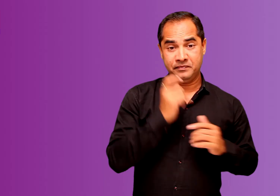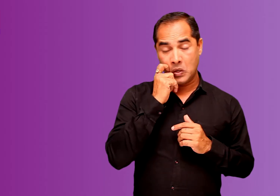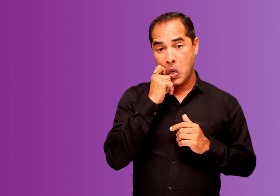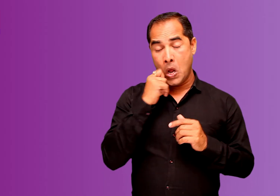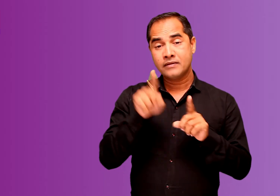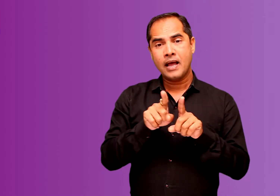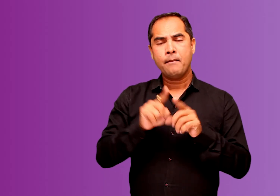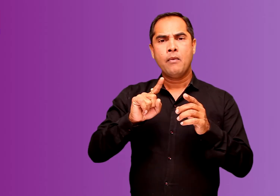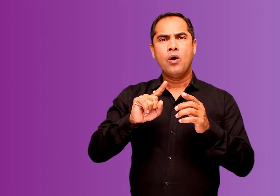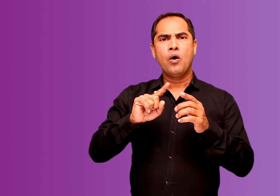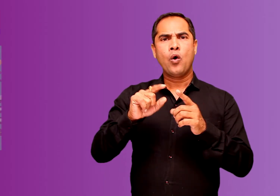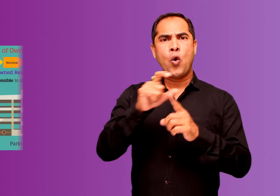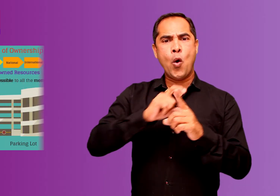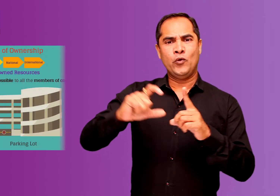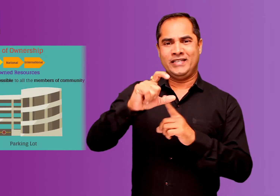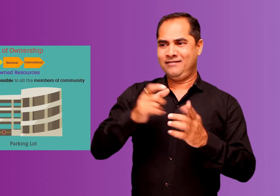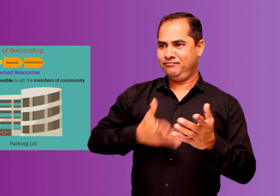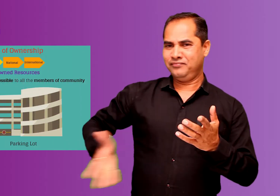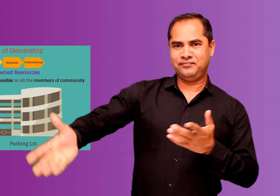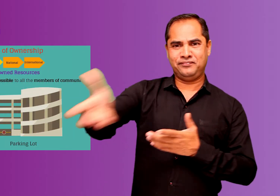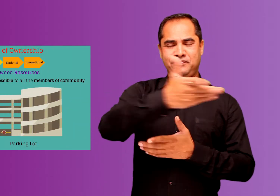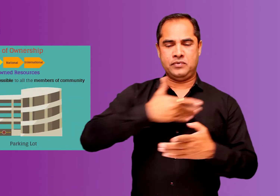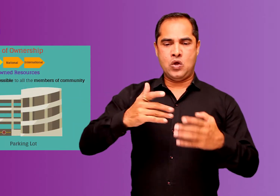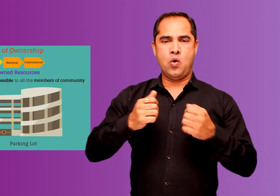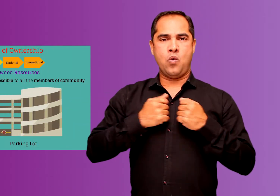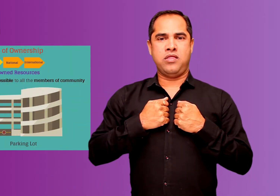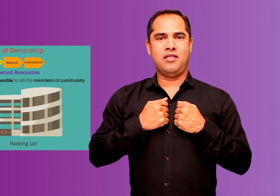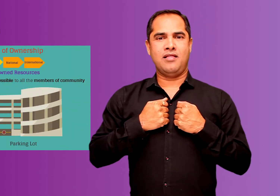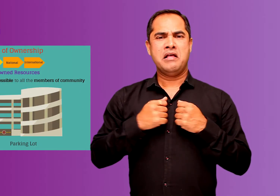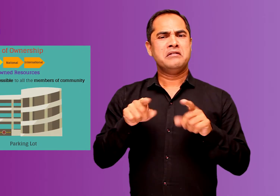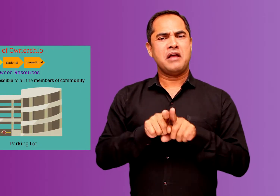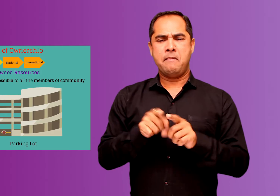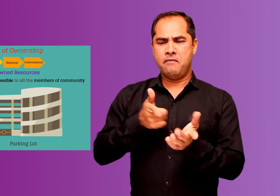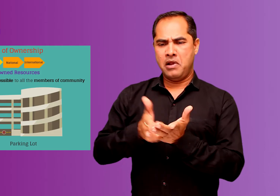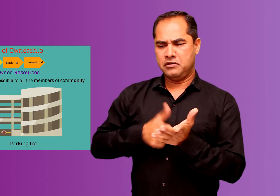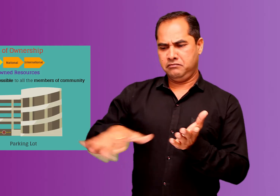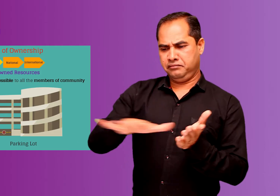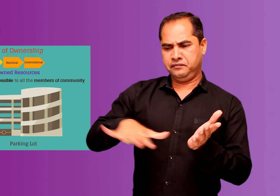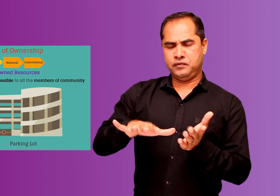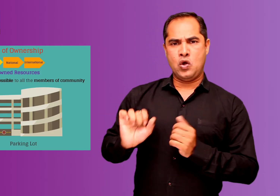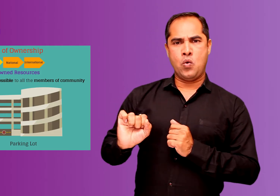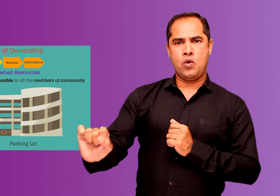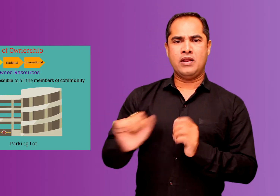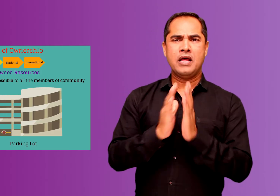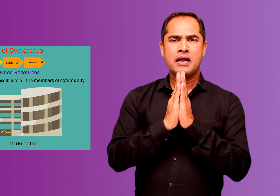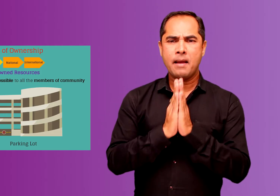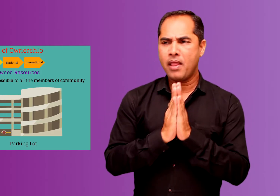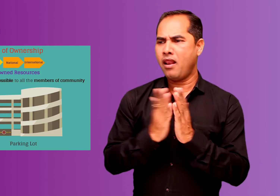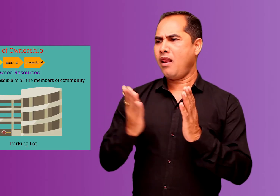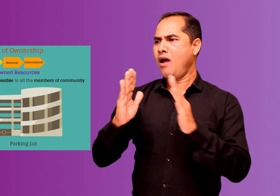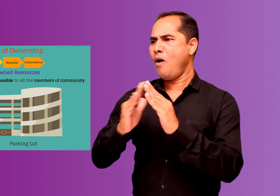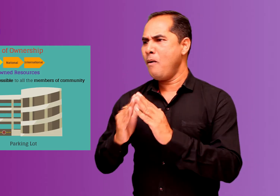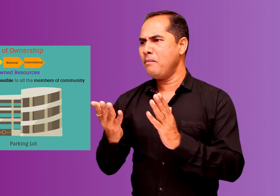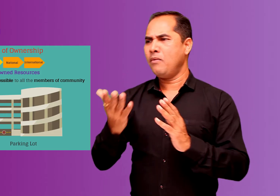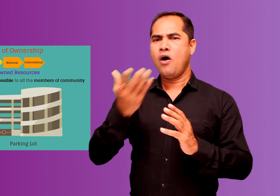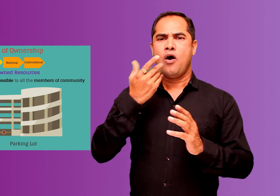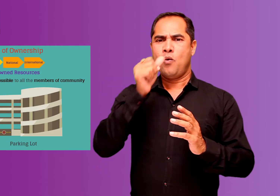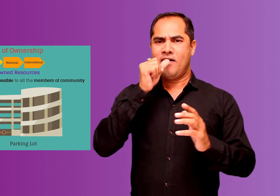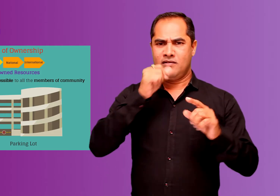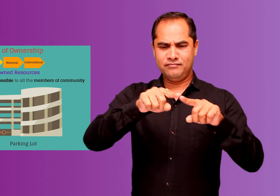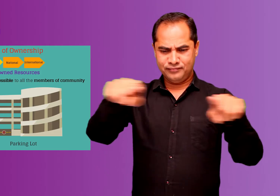privately owned resources community owned resources such as farm temple